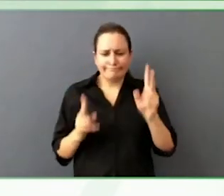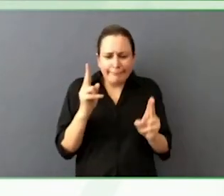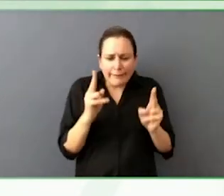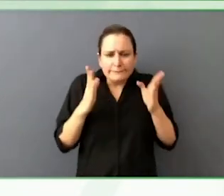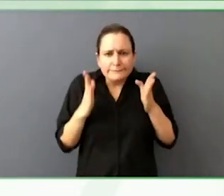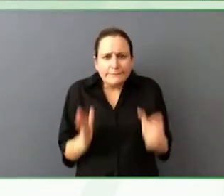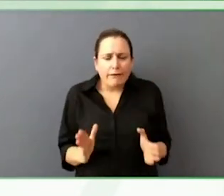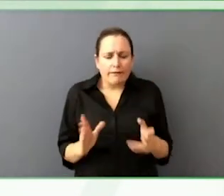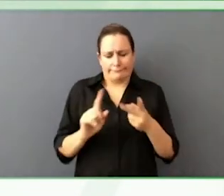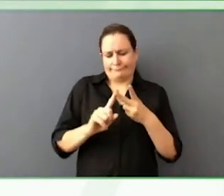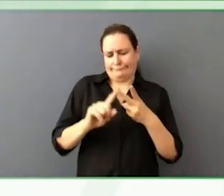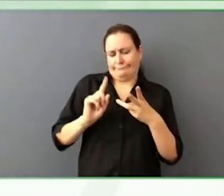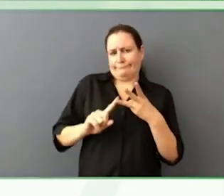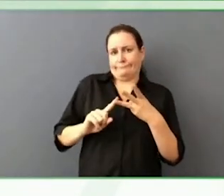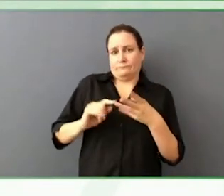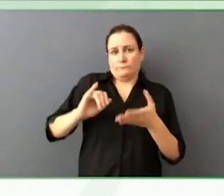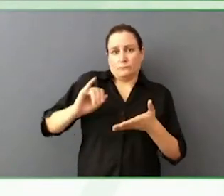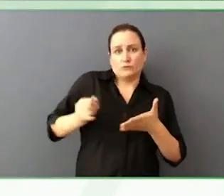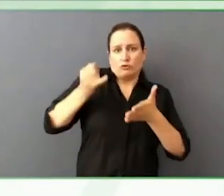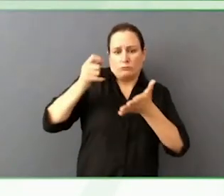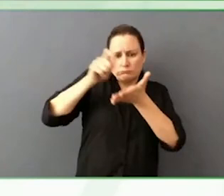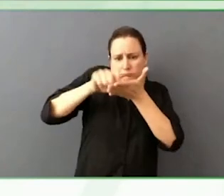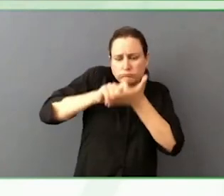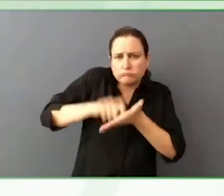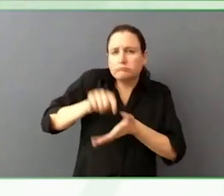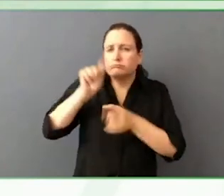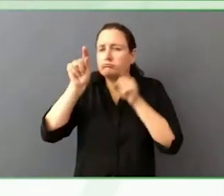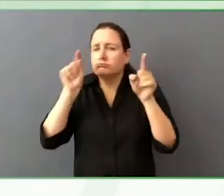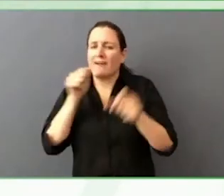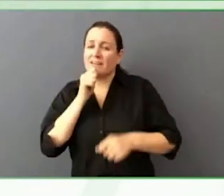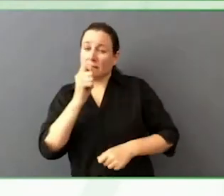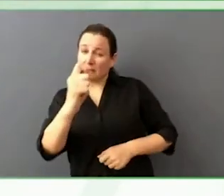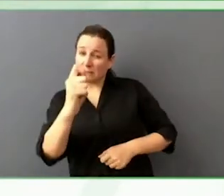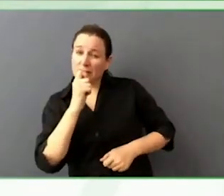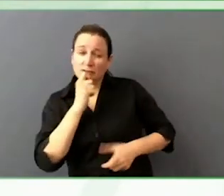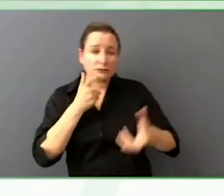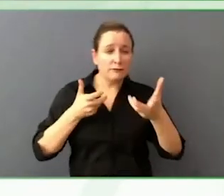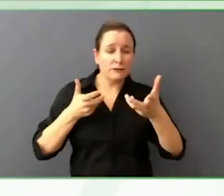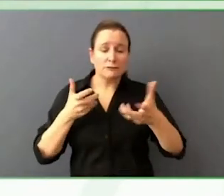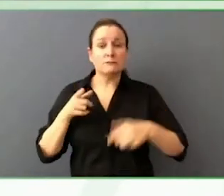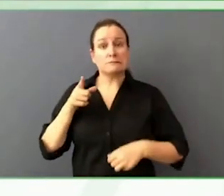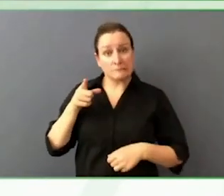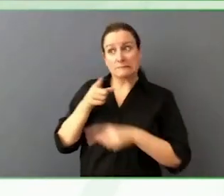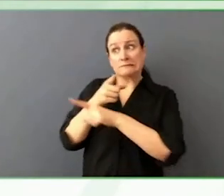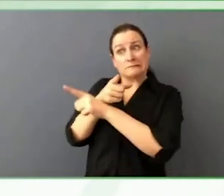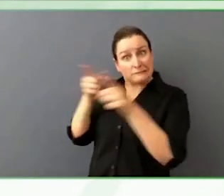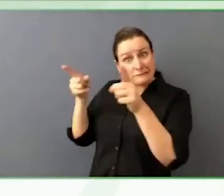You mentioned the accessibility working group, I started that, it is a pretty informal body.